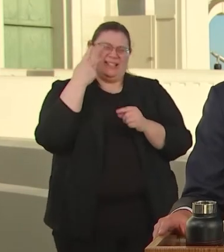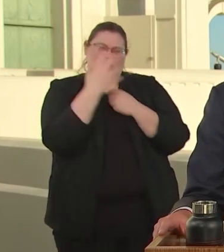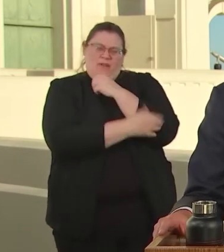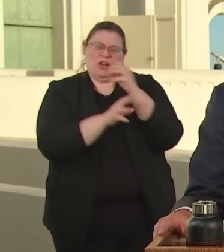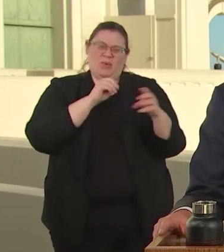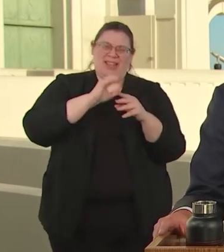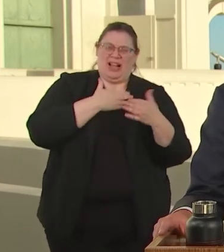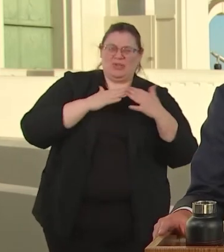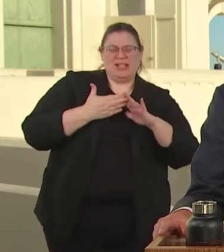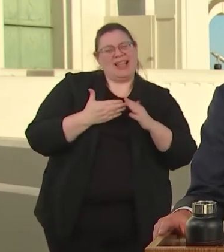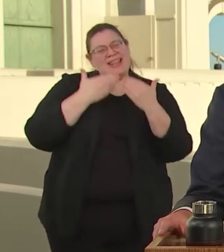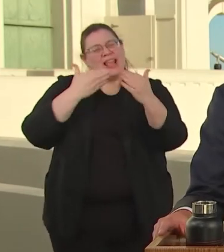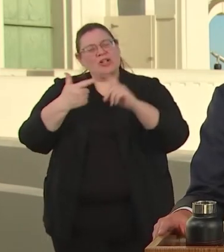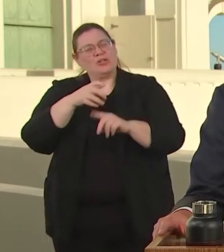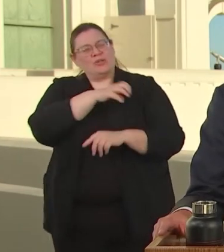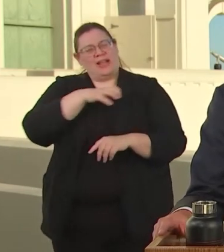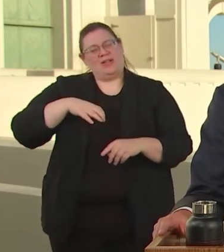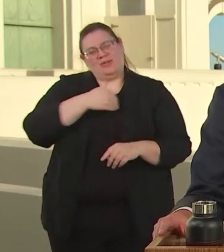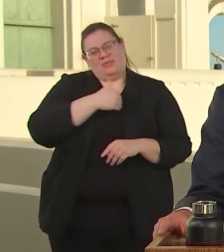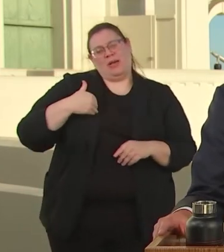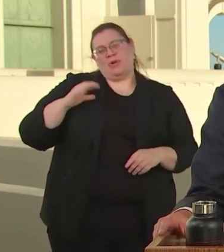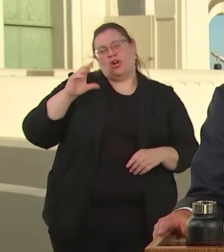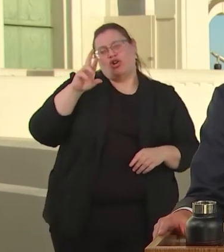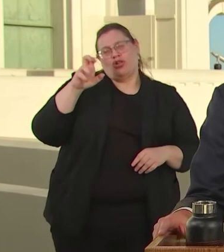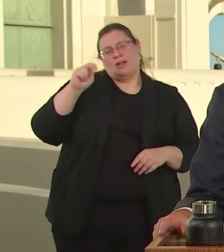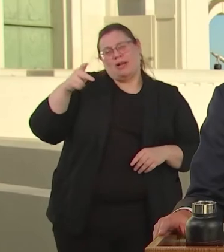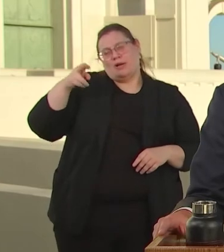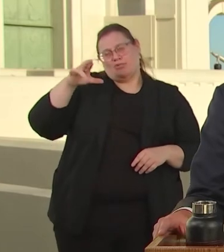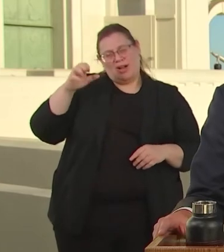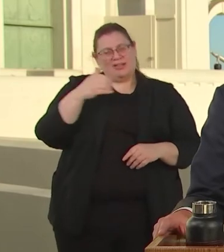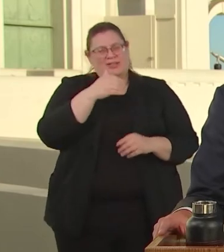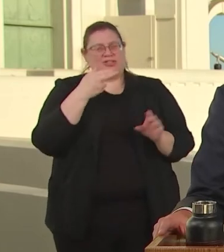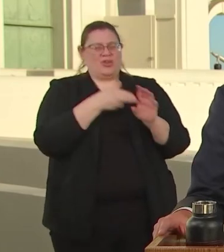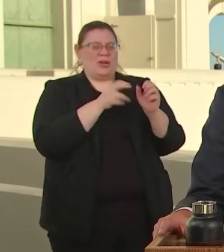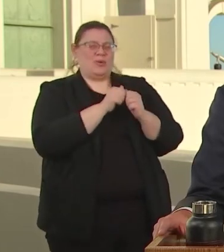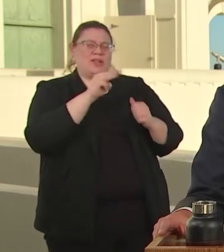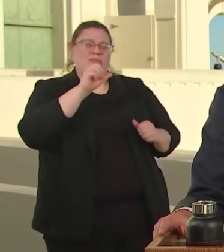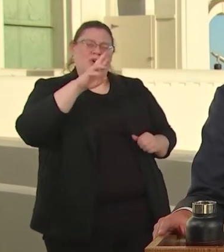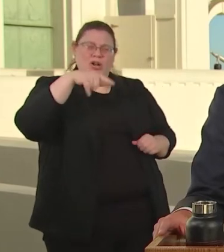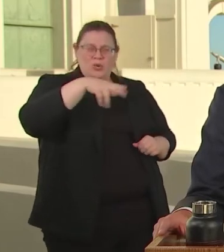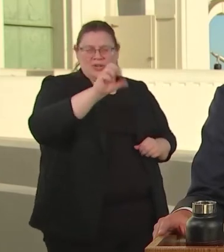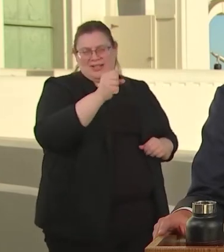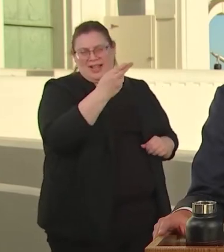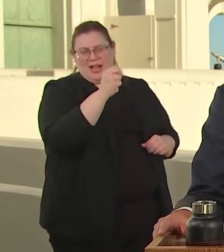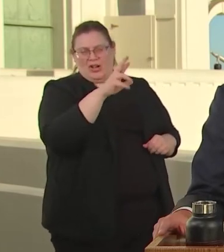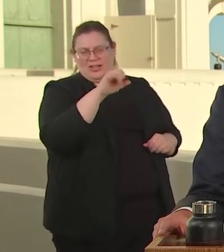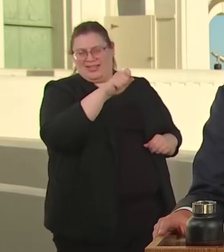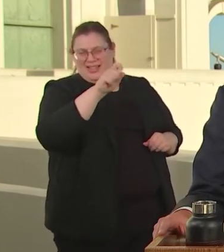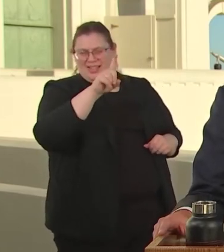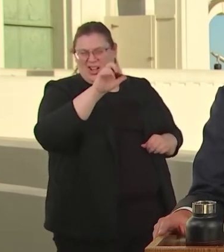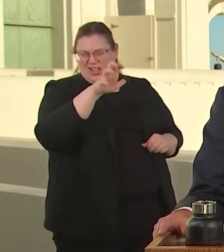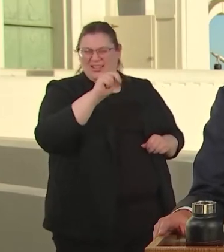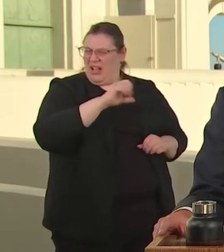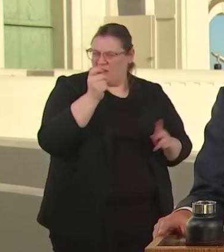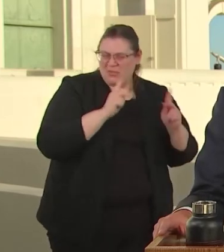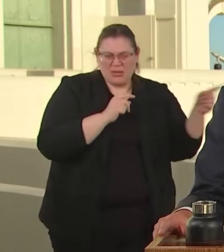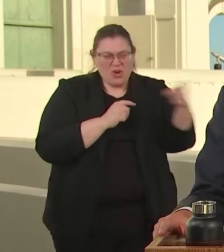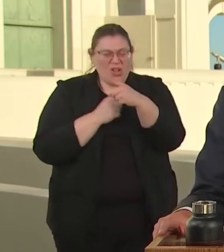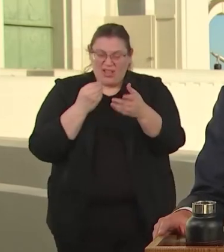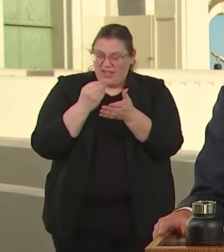POVERTY LEADS. AND THANKS TO HARRIS-DAWSON AND